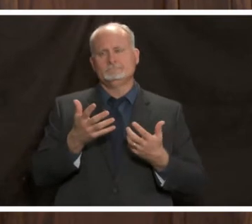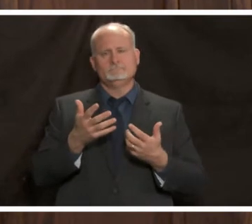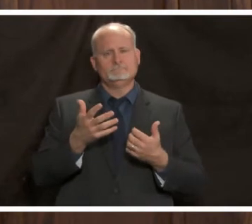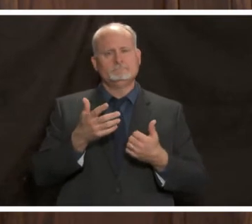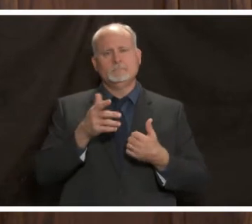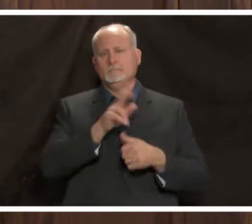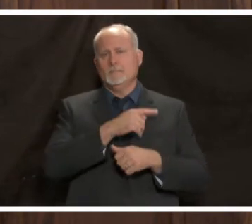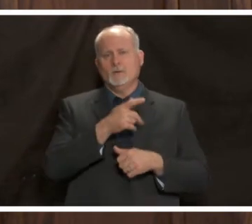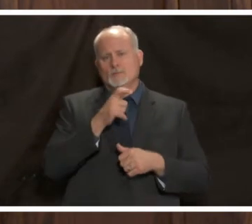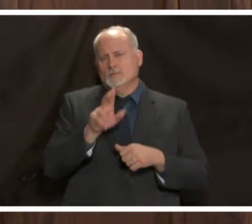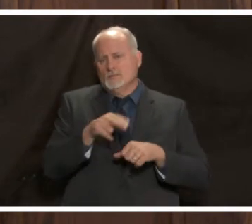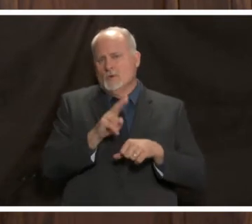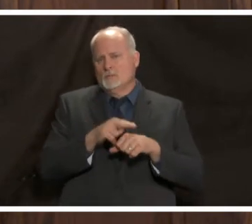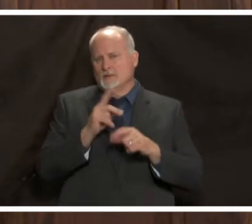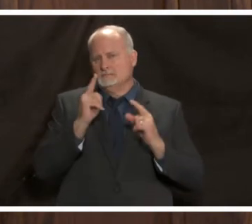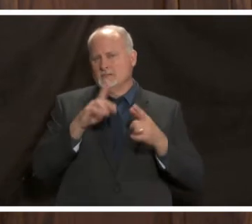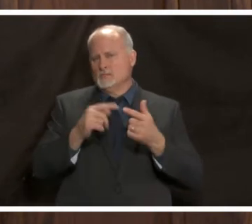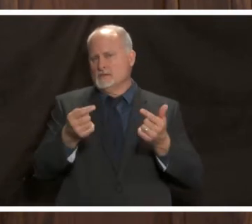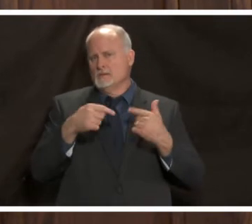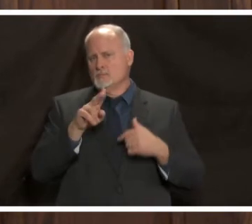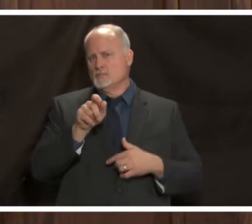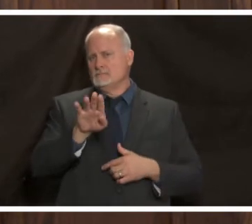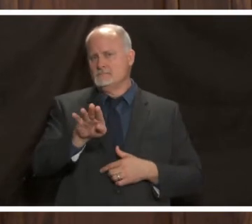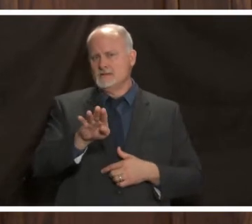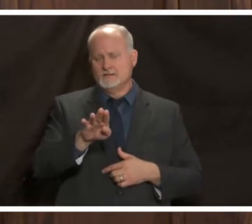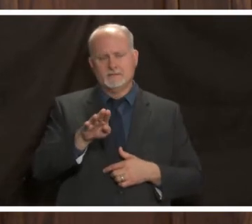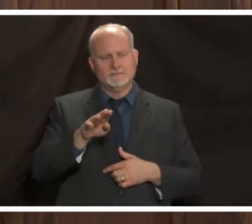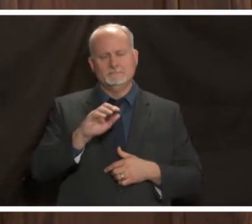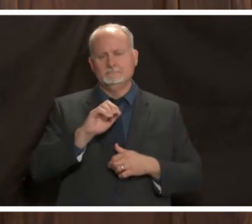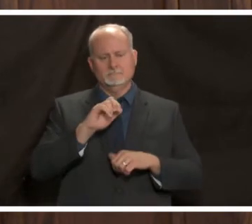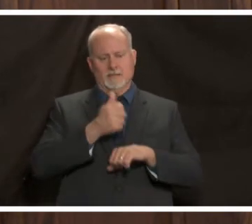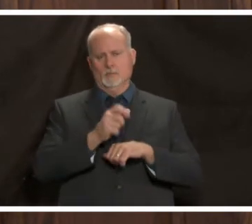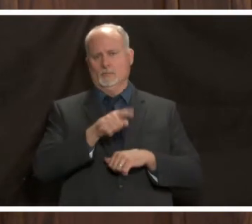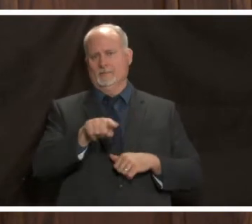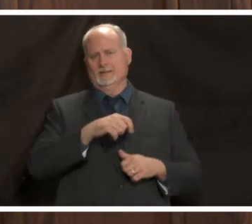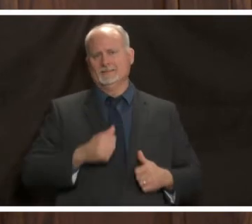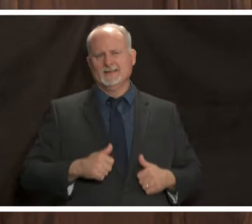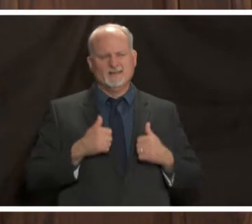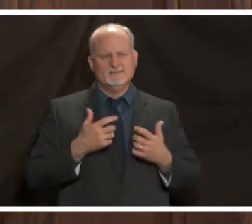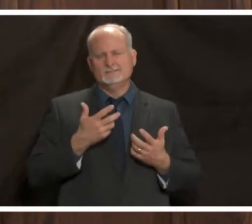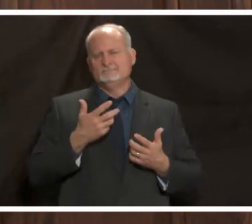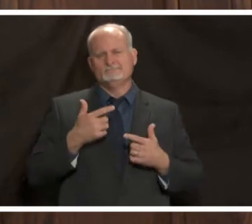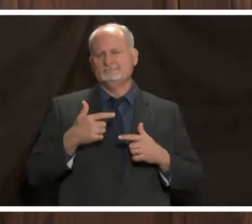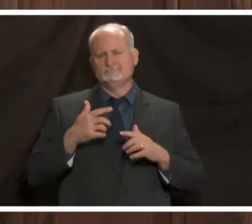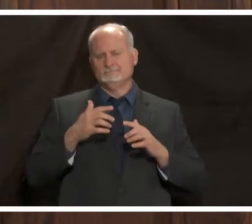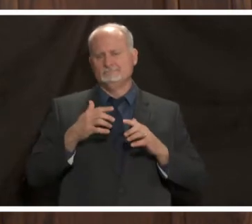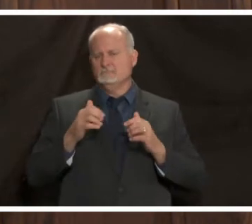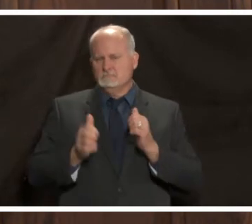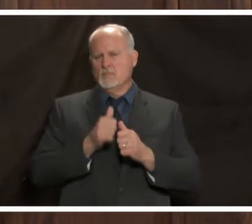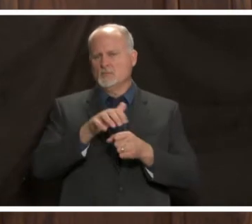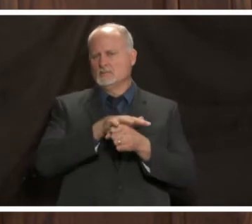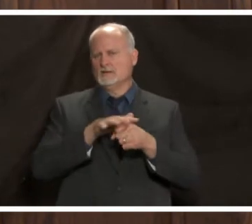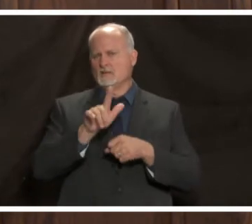normally we would expect to come to uab based on where they live so yeah it's it's all mostly local